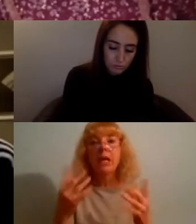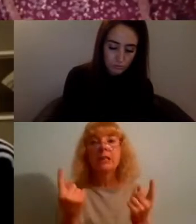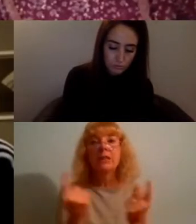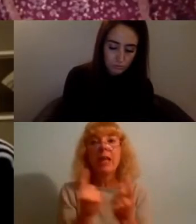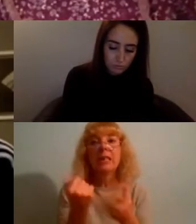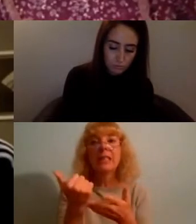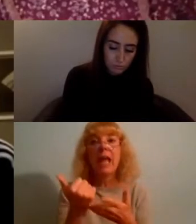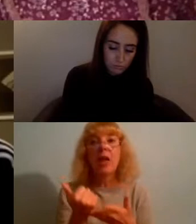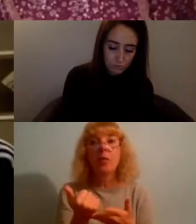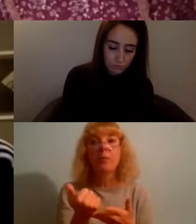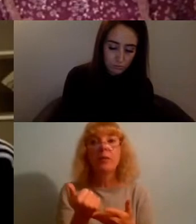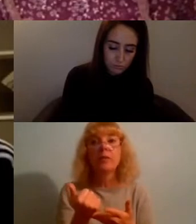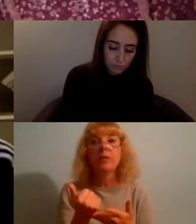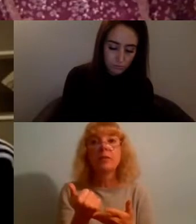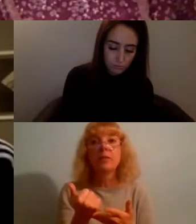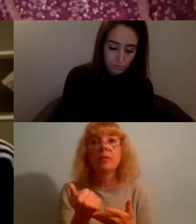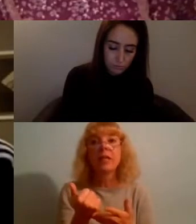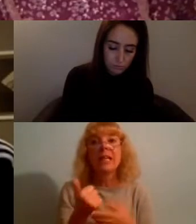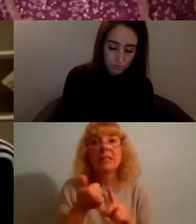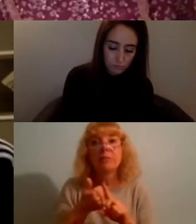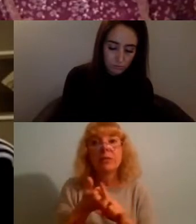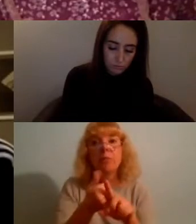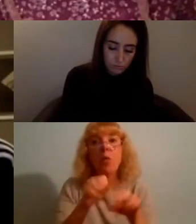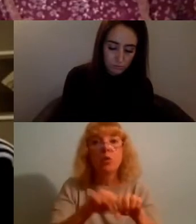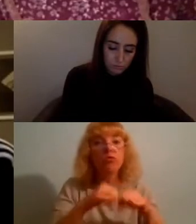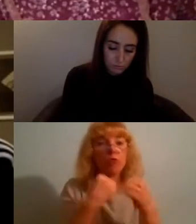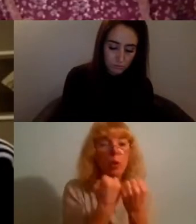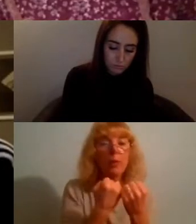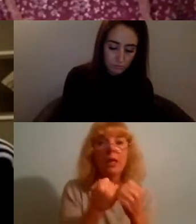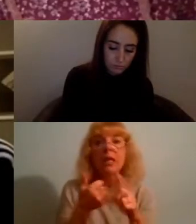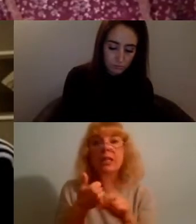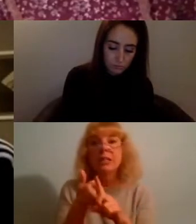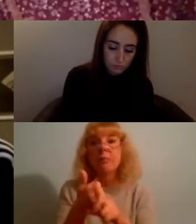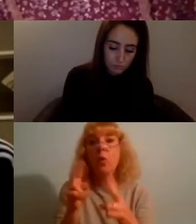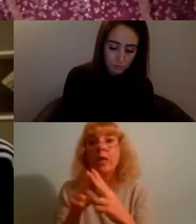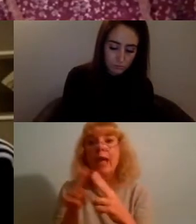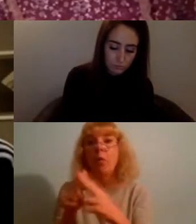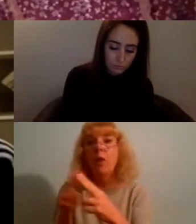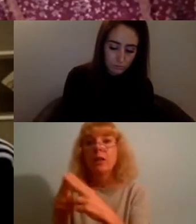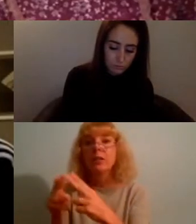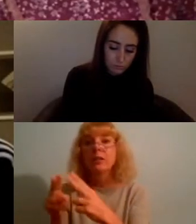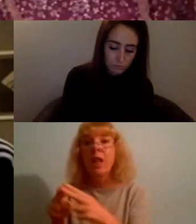is my support group and my support network similar to what Danielle was just saying and this is